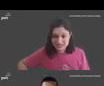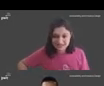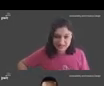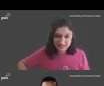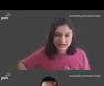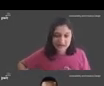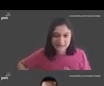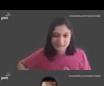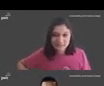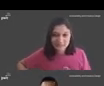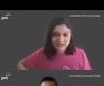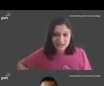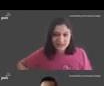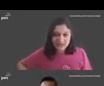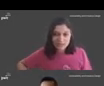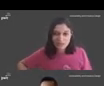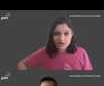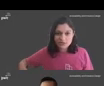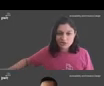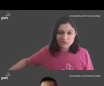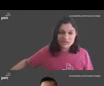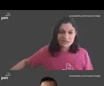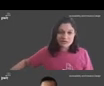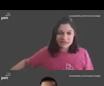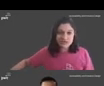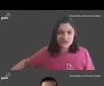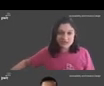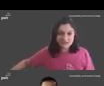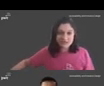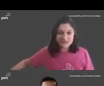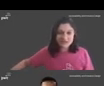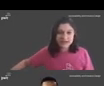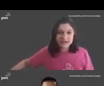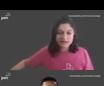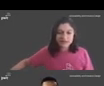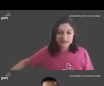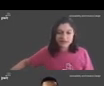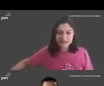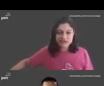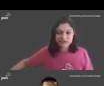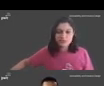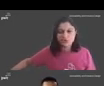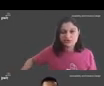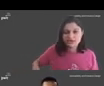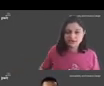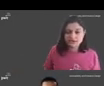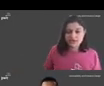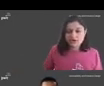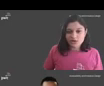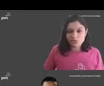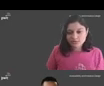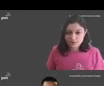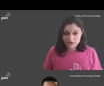release on it. What we mean by shifting left, it is that we're essentially working with product